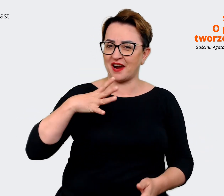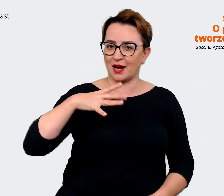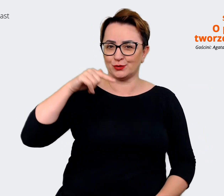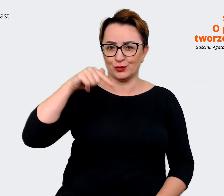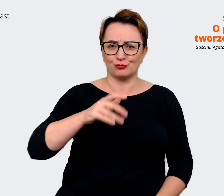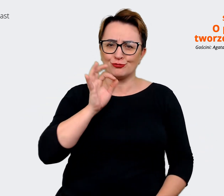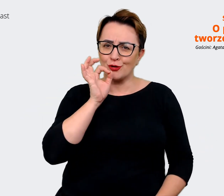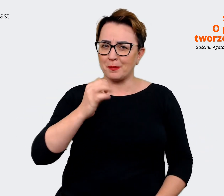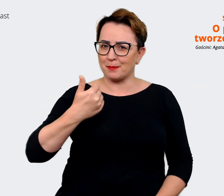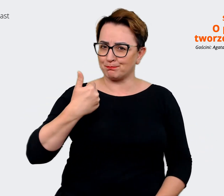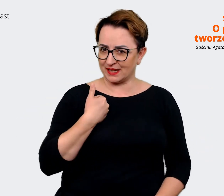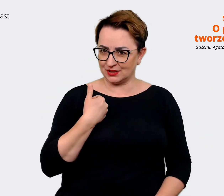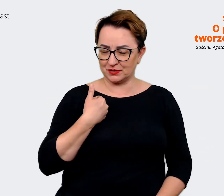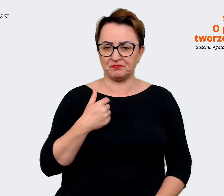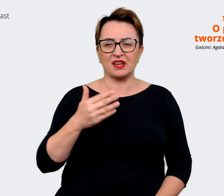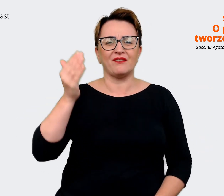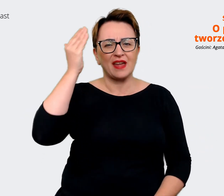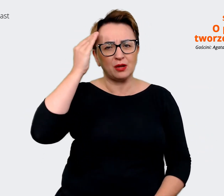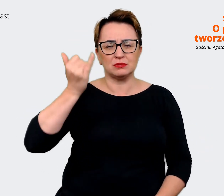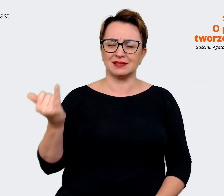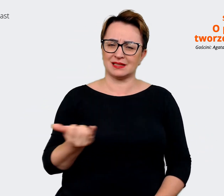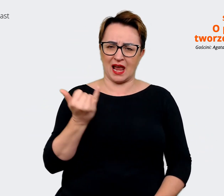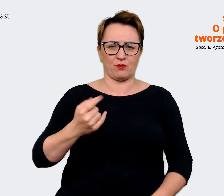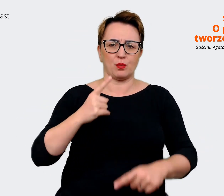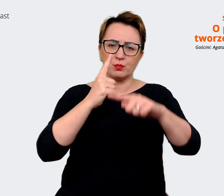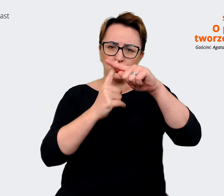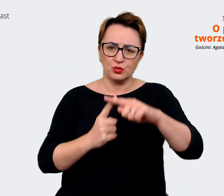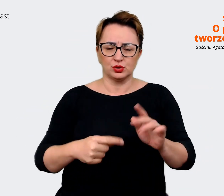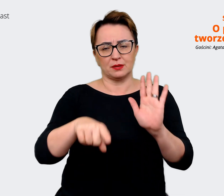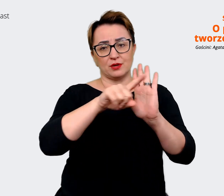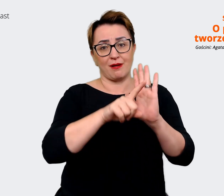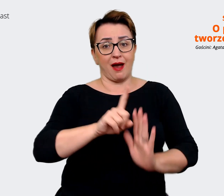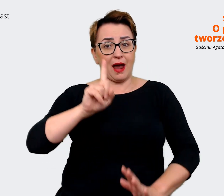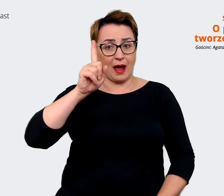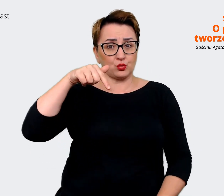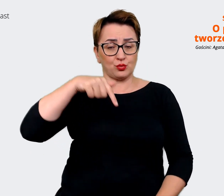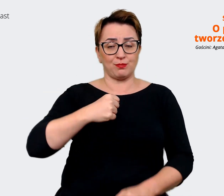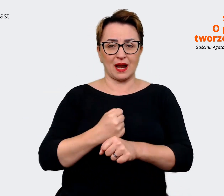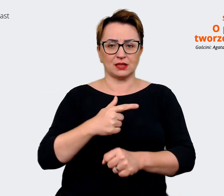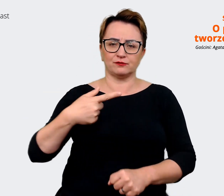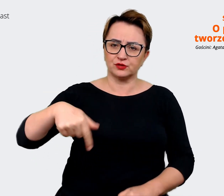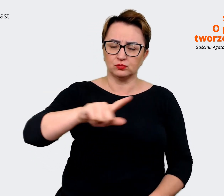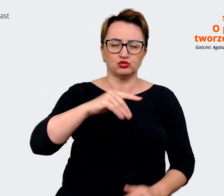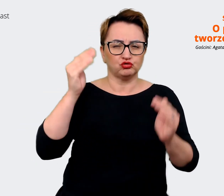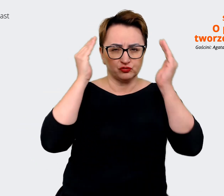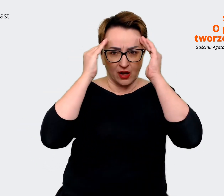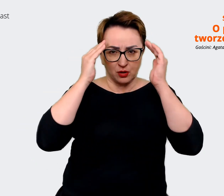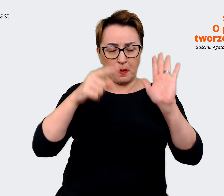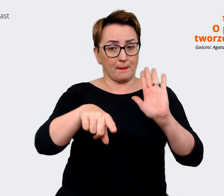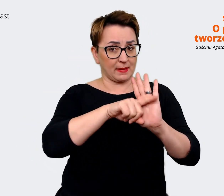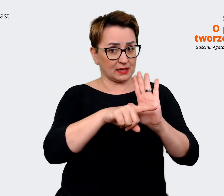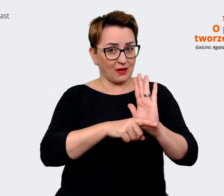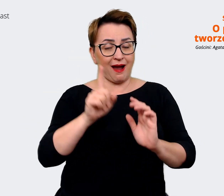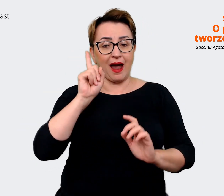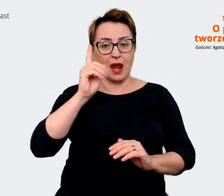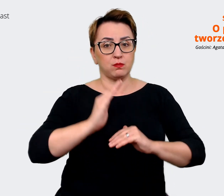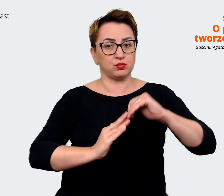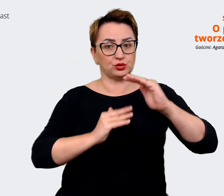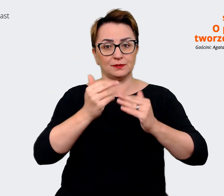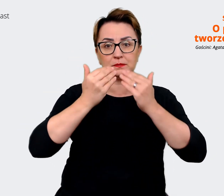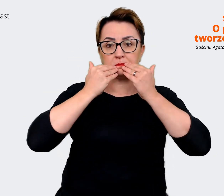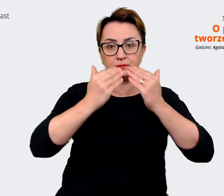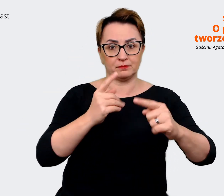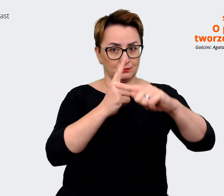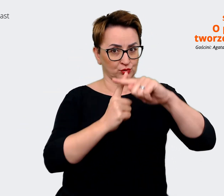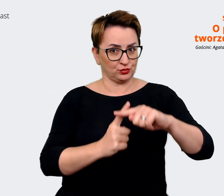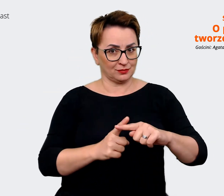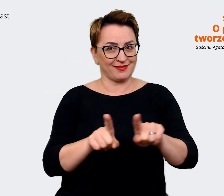Of course, there are always pros and cons. However, in this job, we need to be aware of the cons but build on the attributes and benefits.